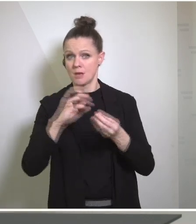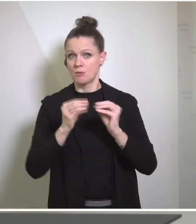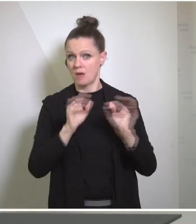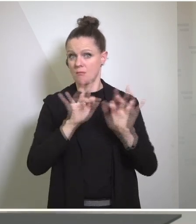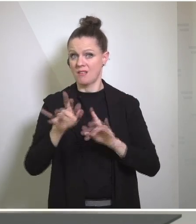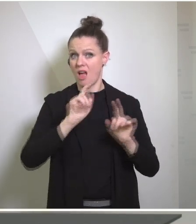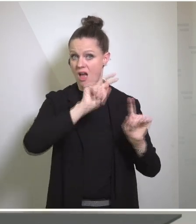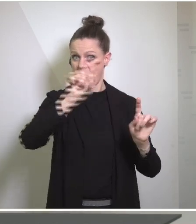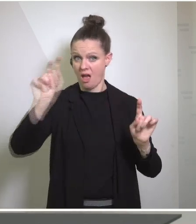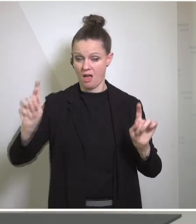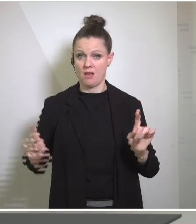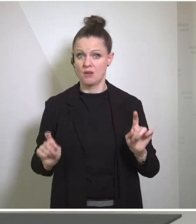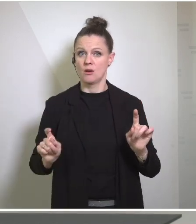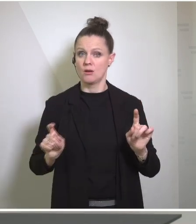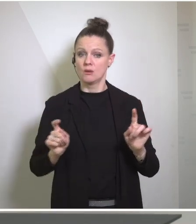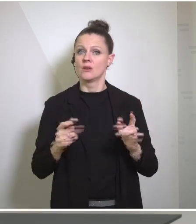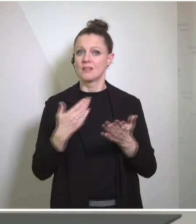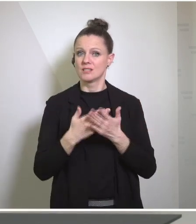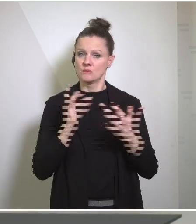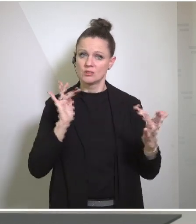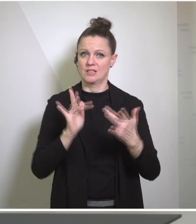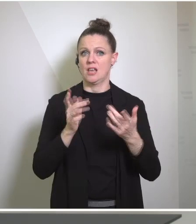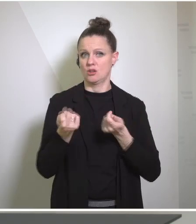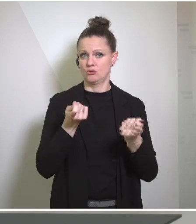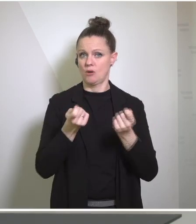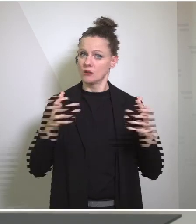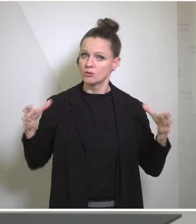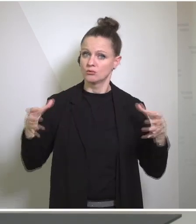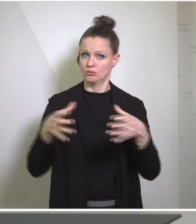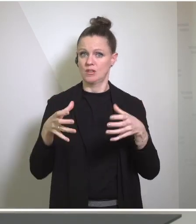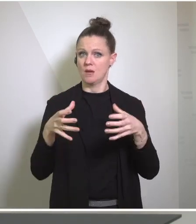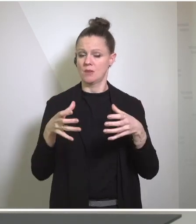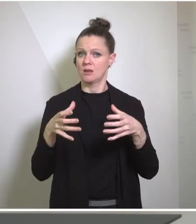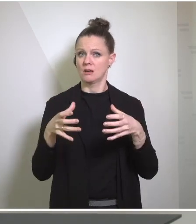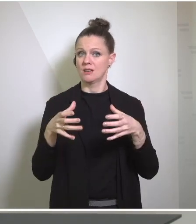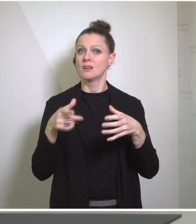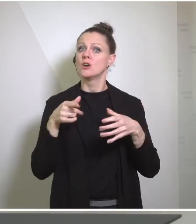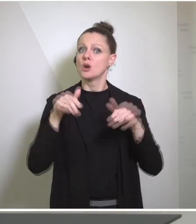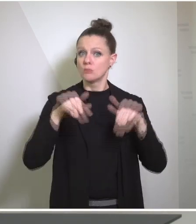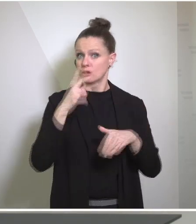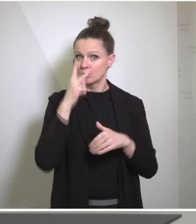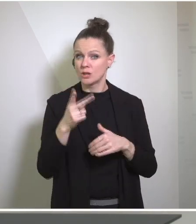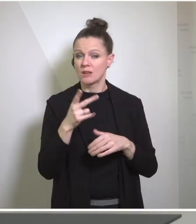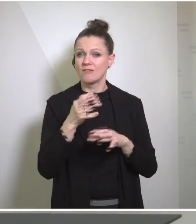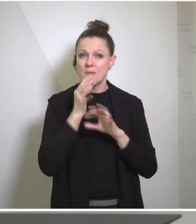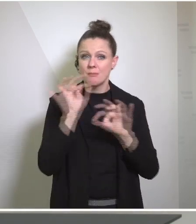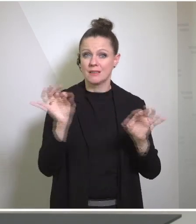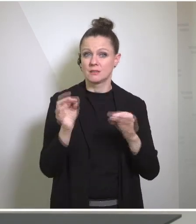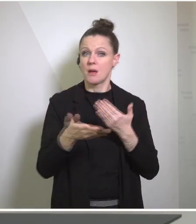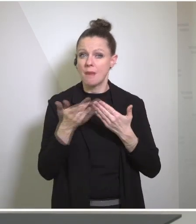be coming to them. And together we are sharing best practices. We are developing initiatives,